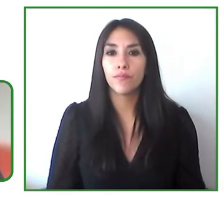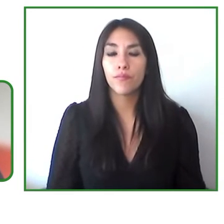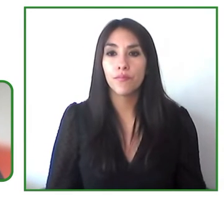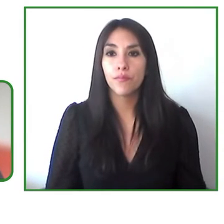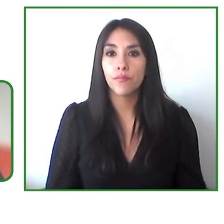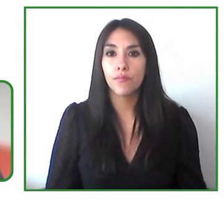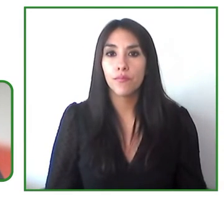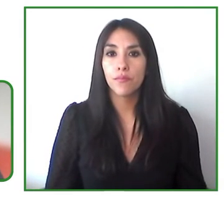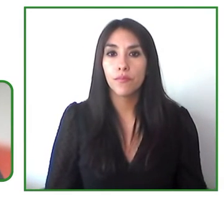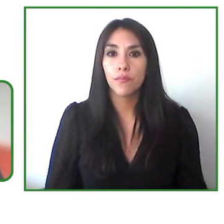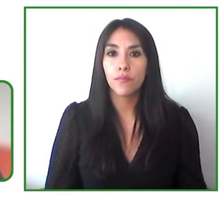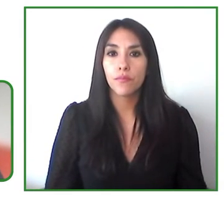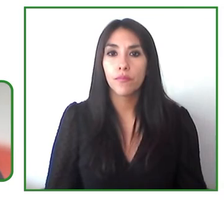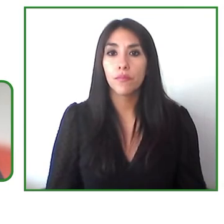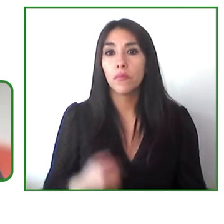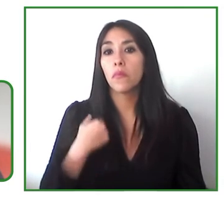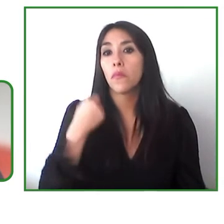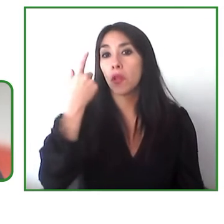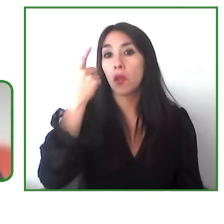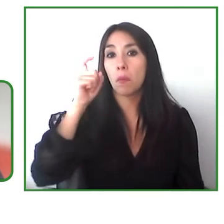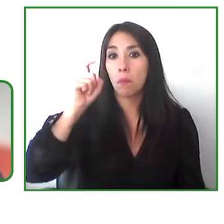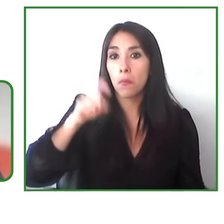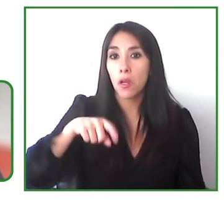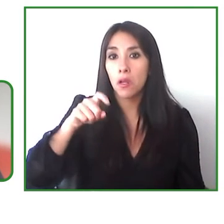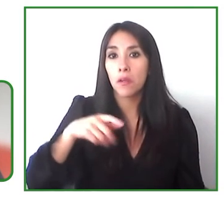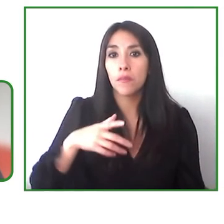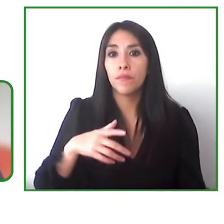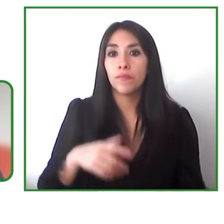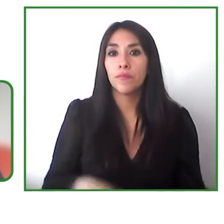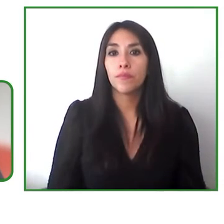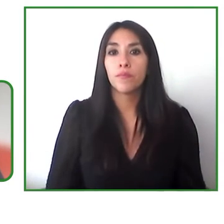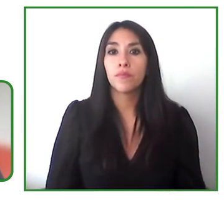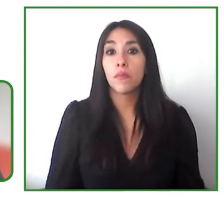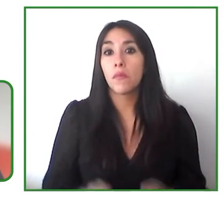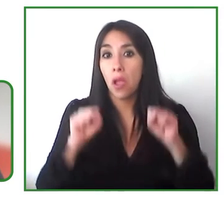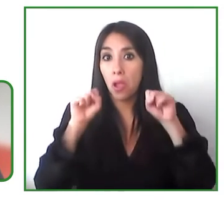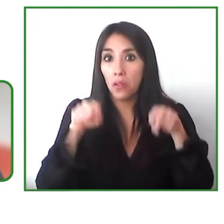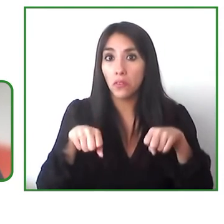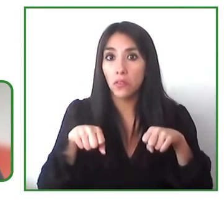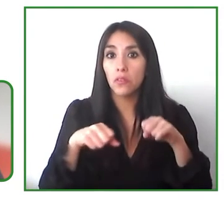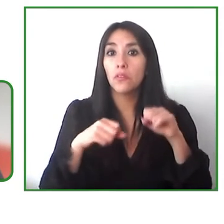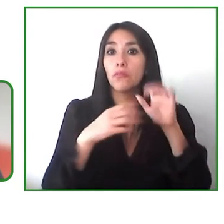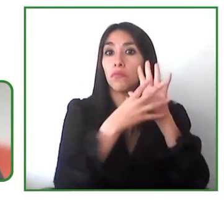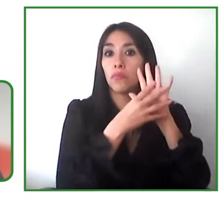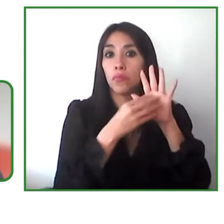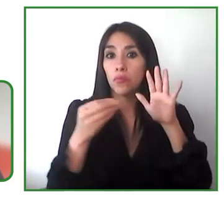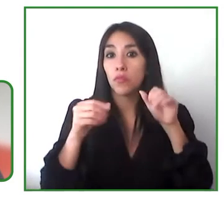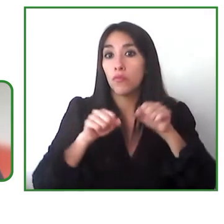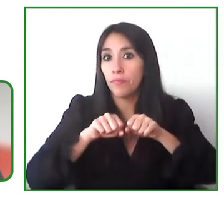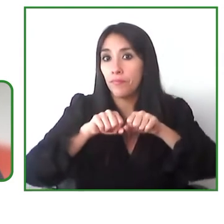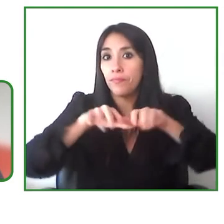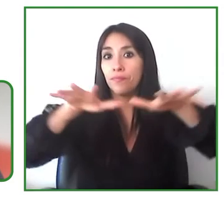you need to understand the possibilities for replication not all